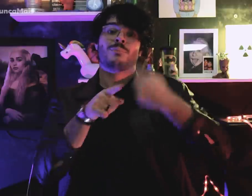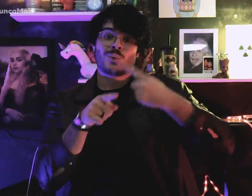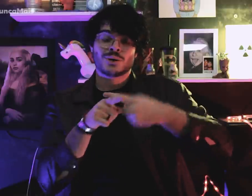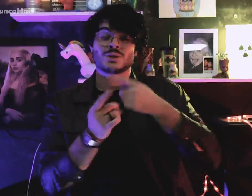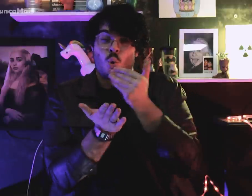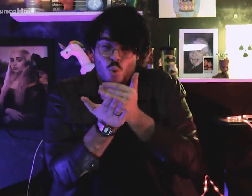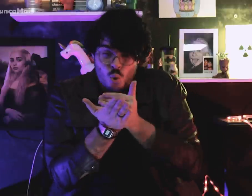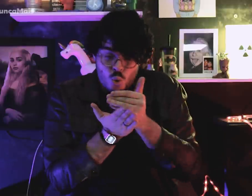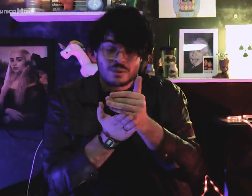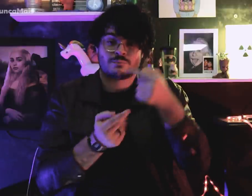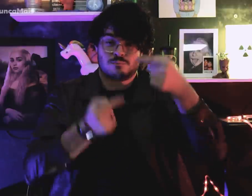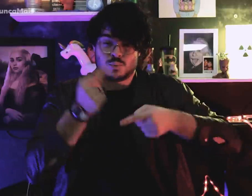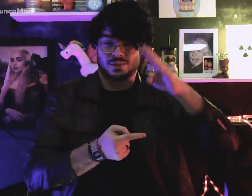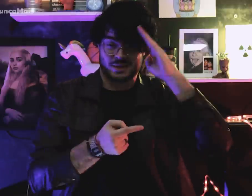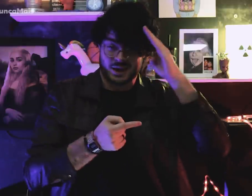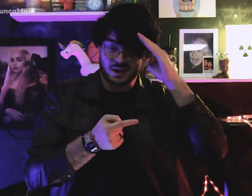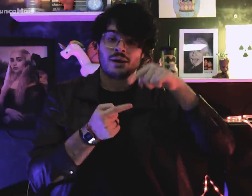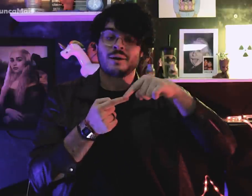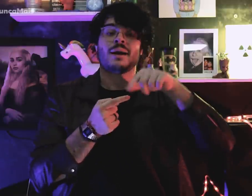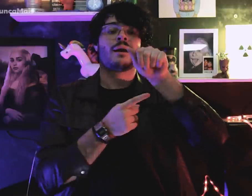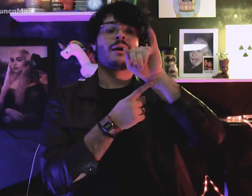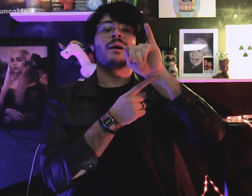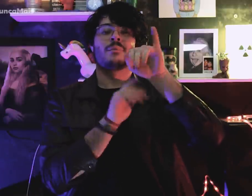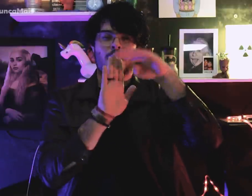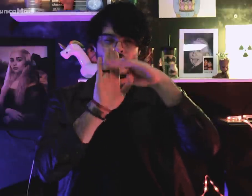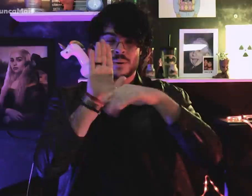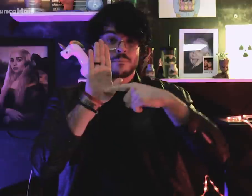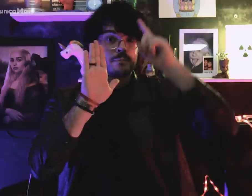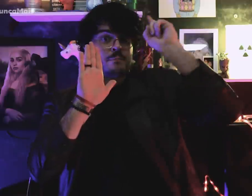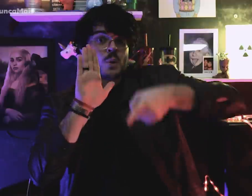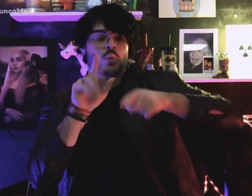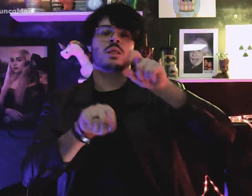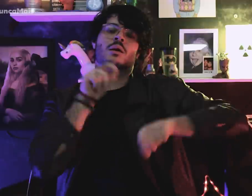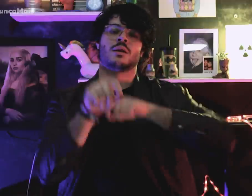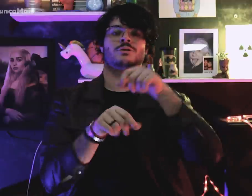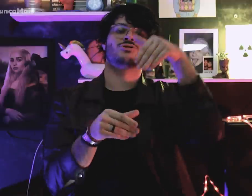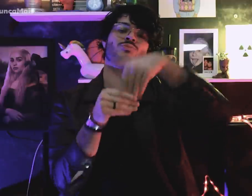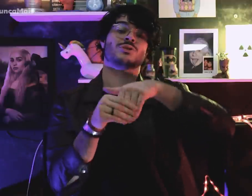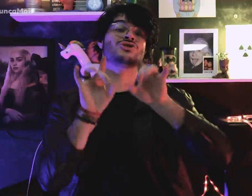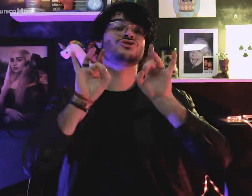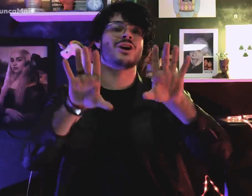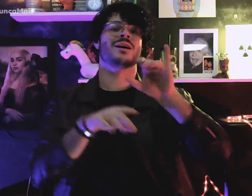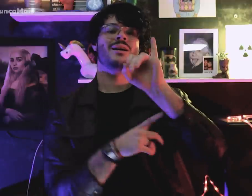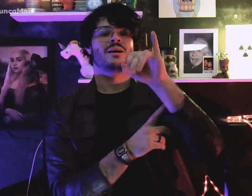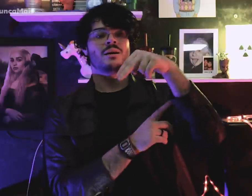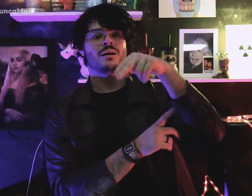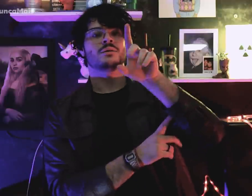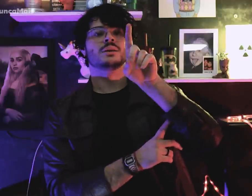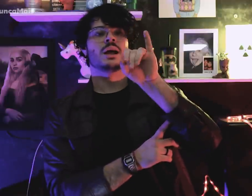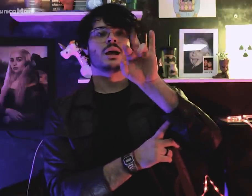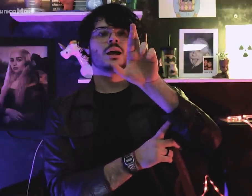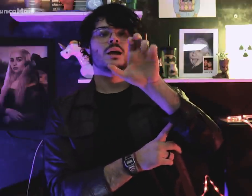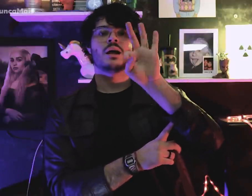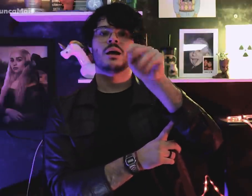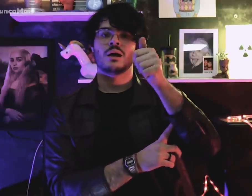pois as eleições indiretas aconteciam desde o início do regime militar pelos AIs.